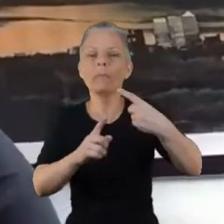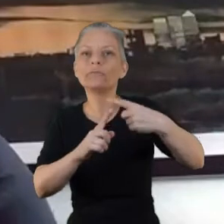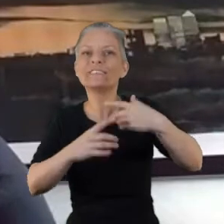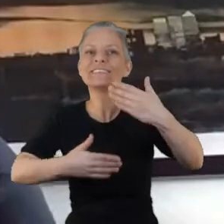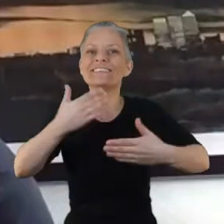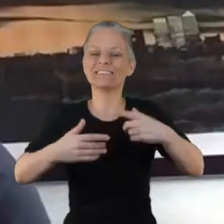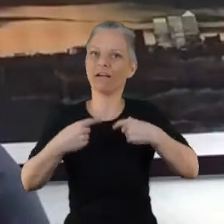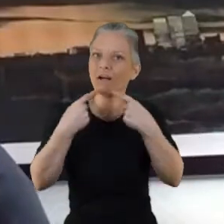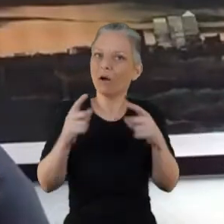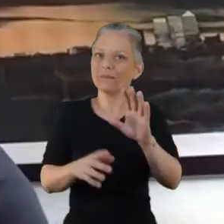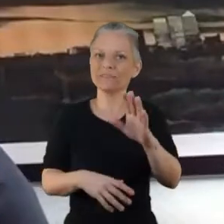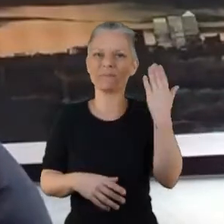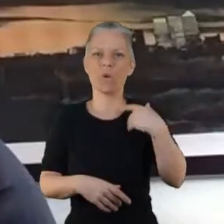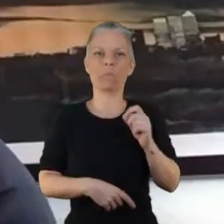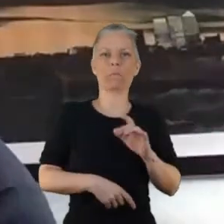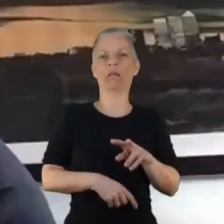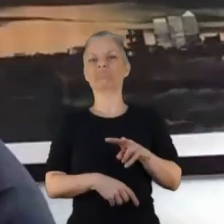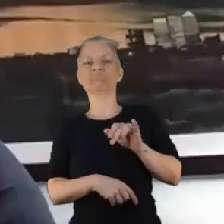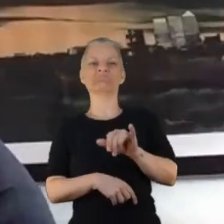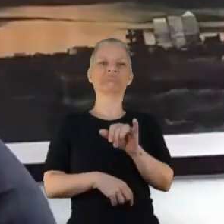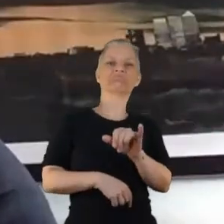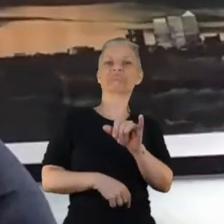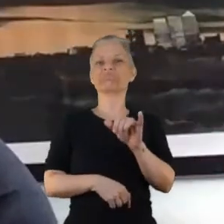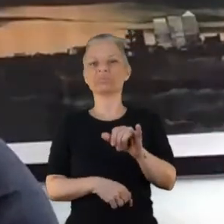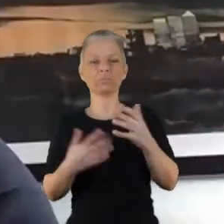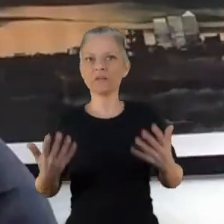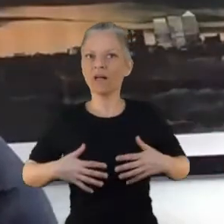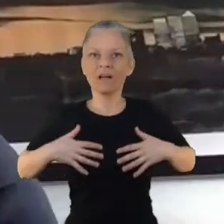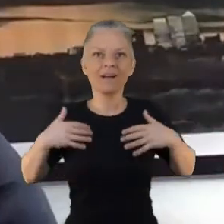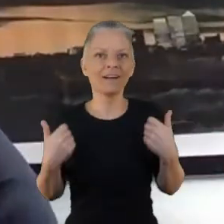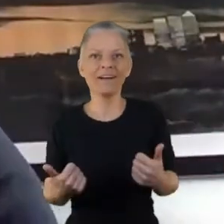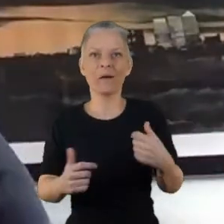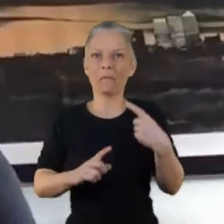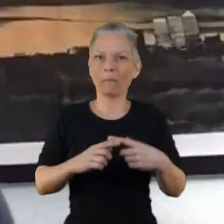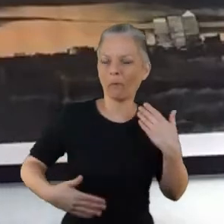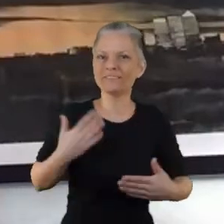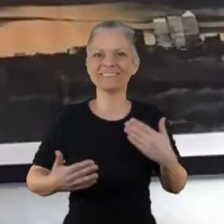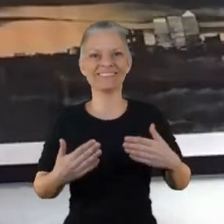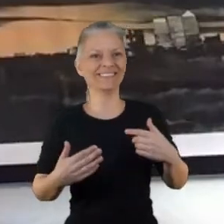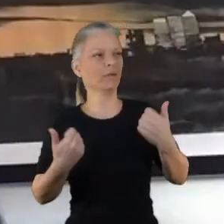So it did feel like a fairly positive I must admit, I’d usually be quite I'm usually quite cynical.